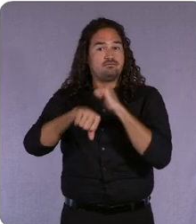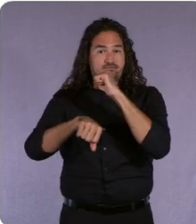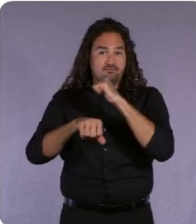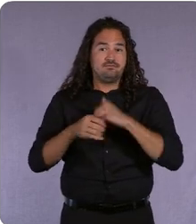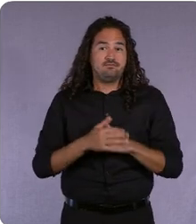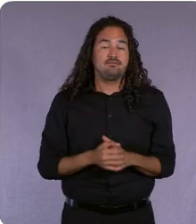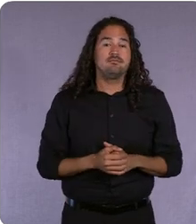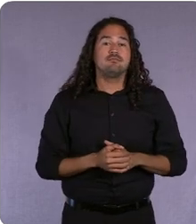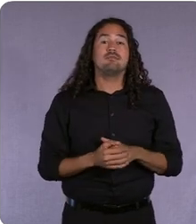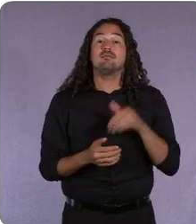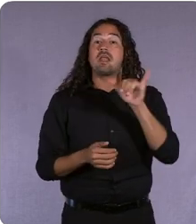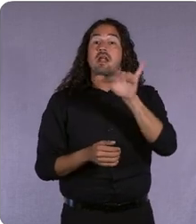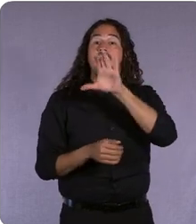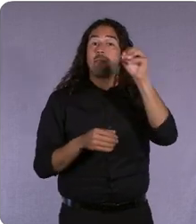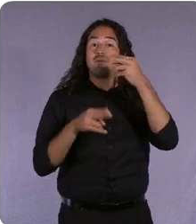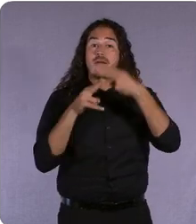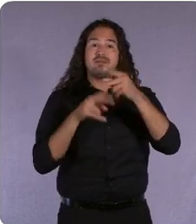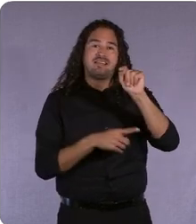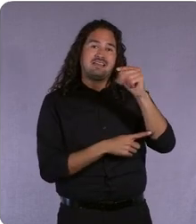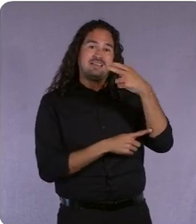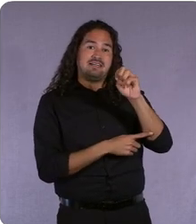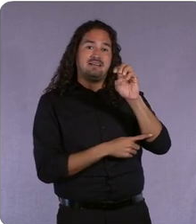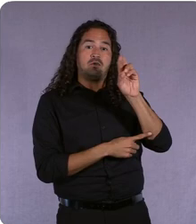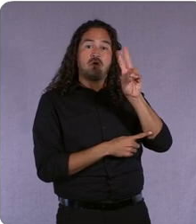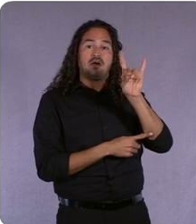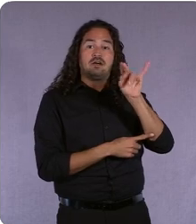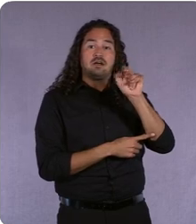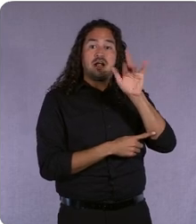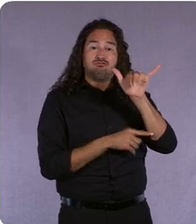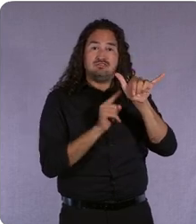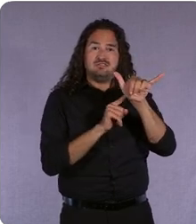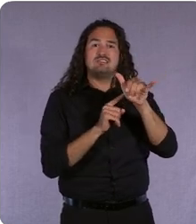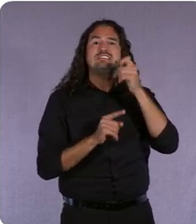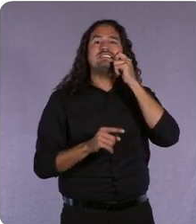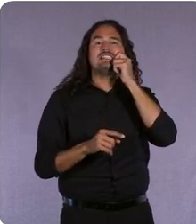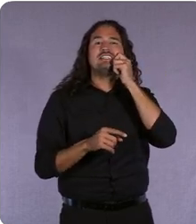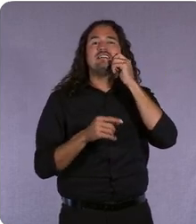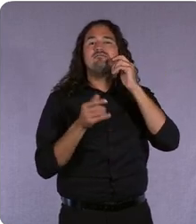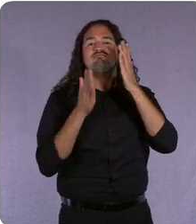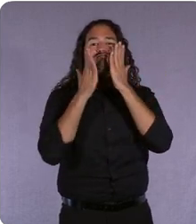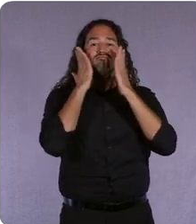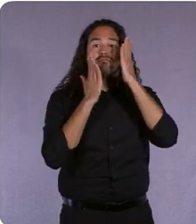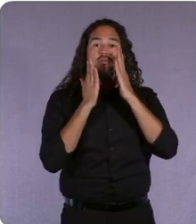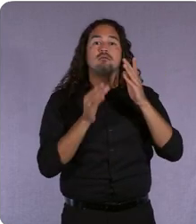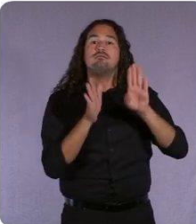Like The Ordinary, the skin care line made by the Abnormal Beauty Company DECIEM